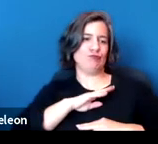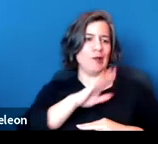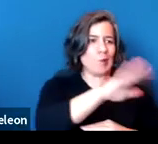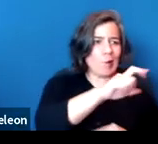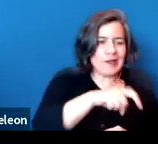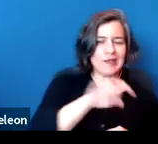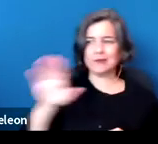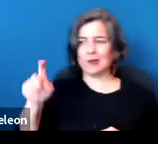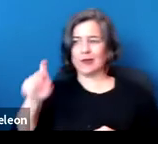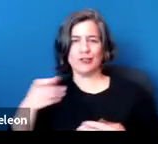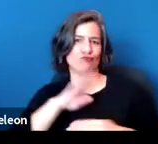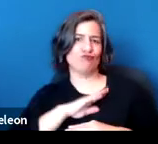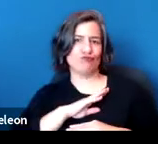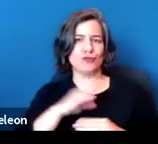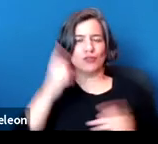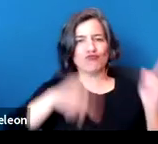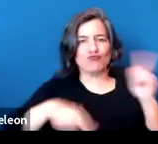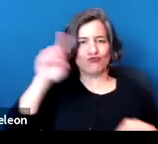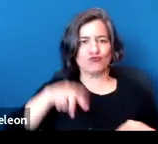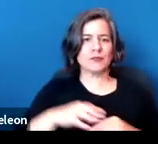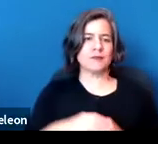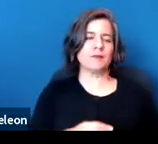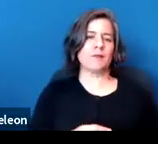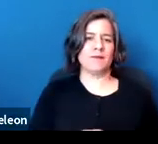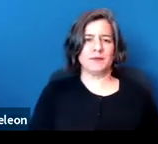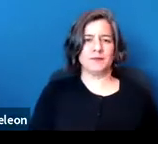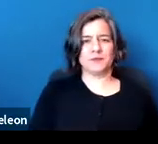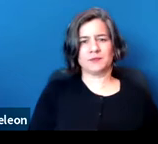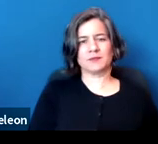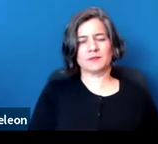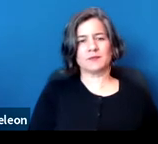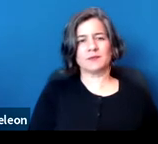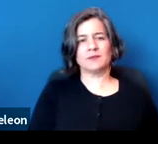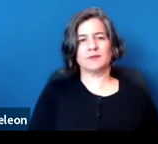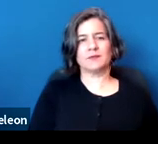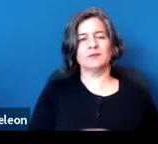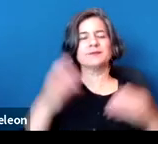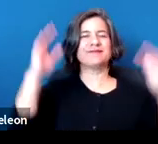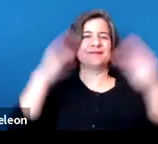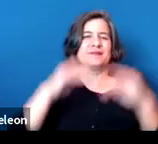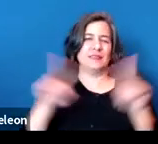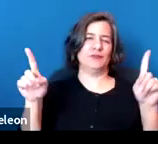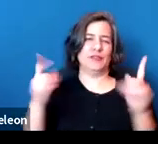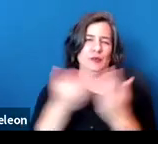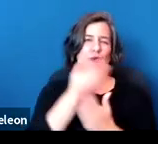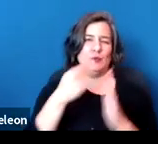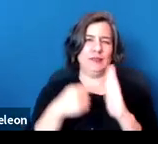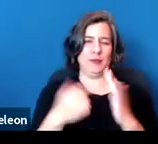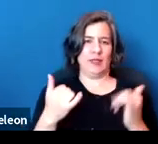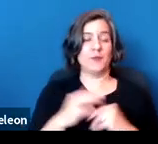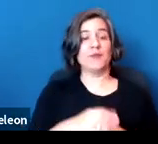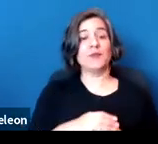And so the next example of accommodation request is a situation where a person